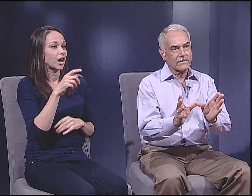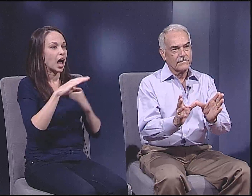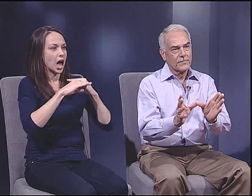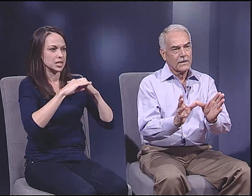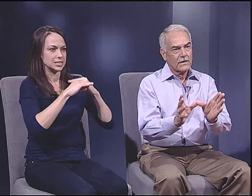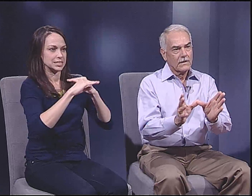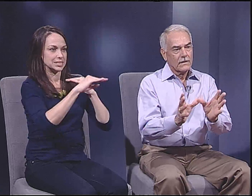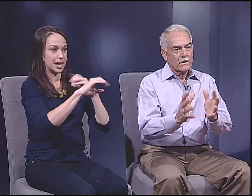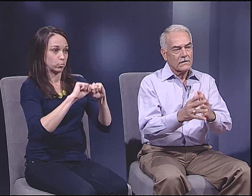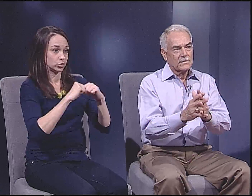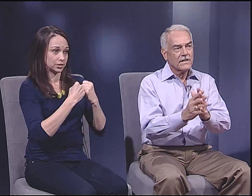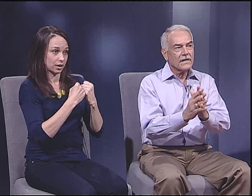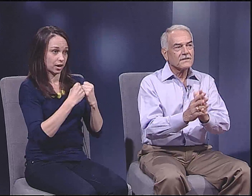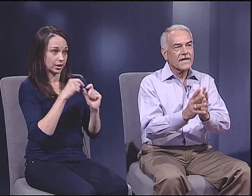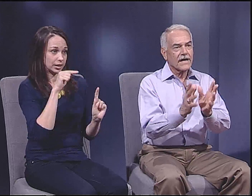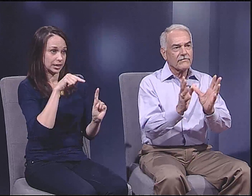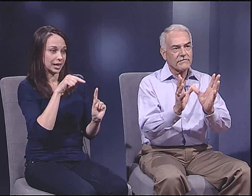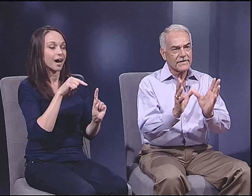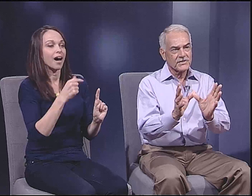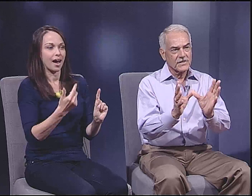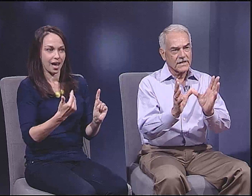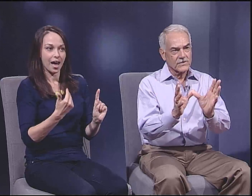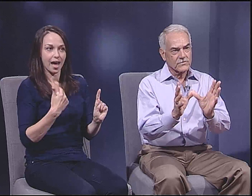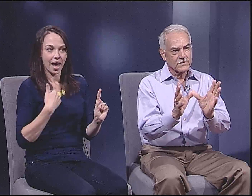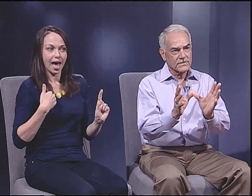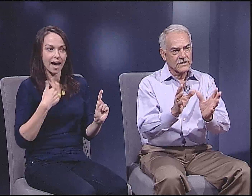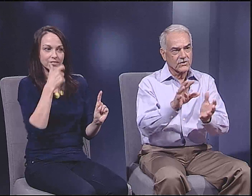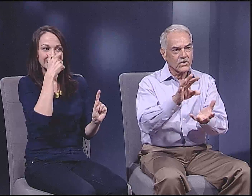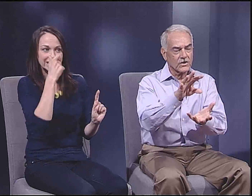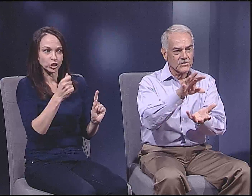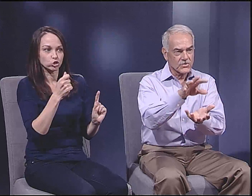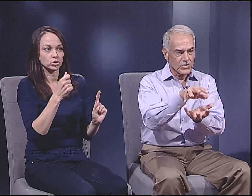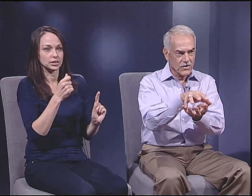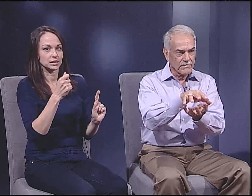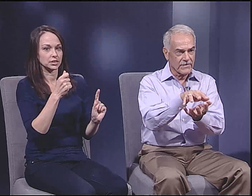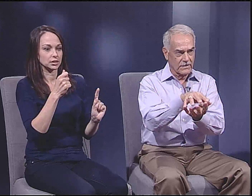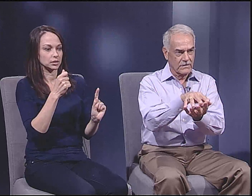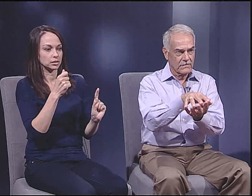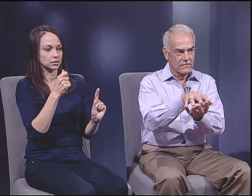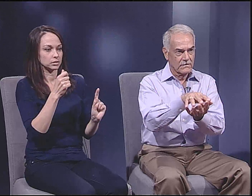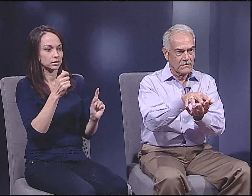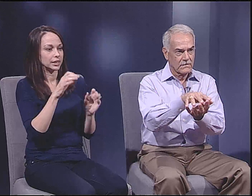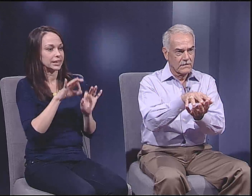a stable society does have a vested interest